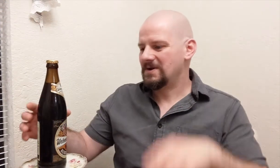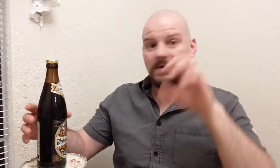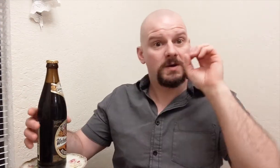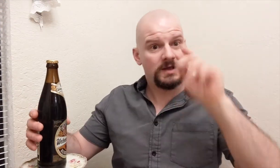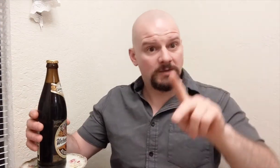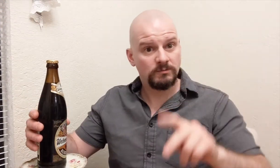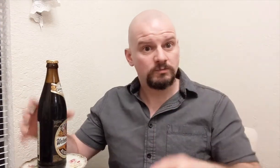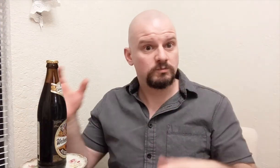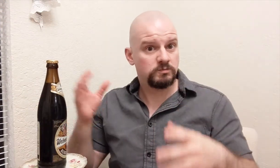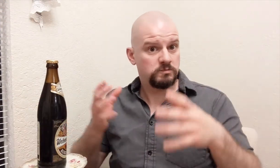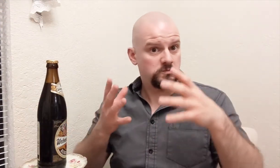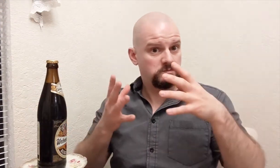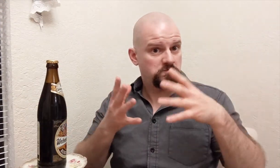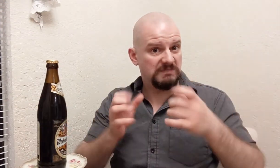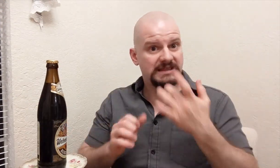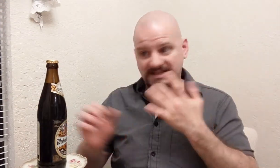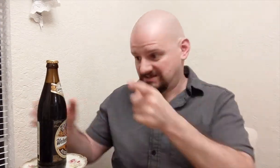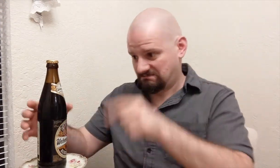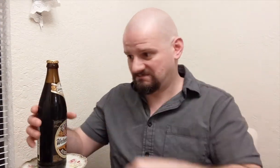Okay, let's taste it.